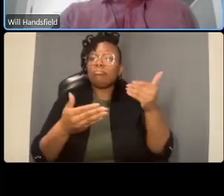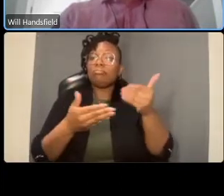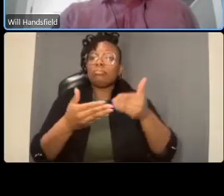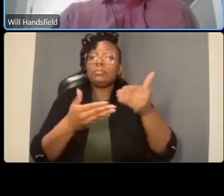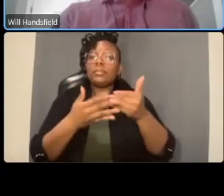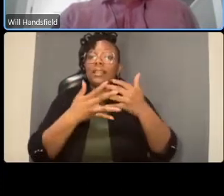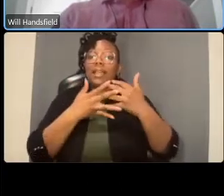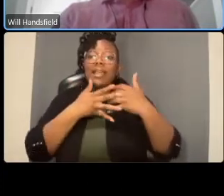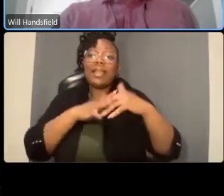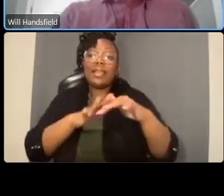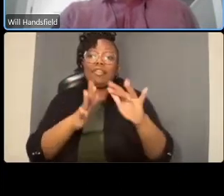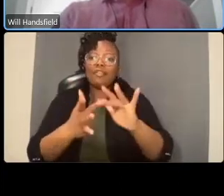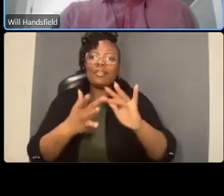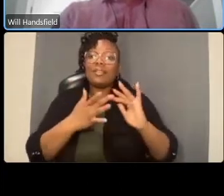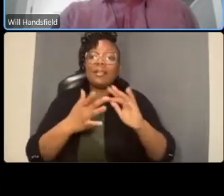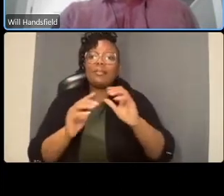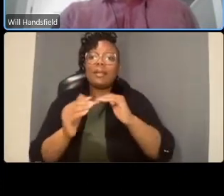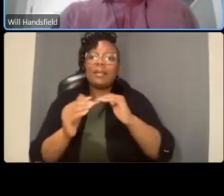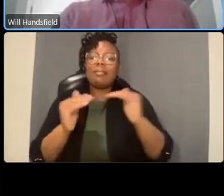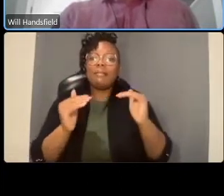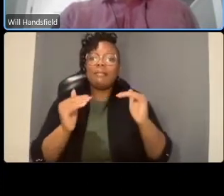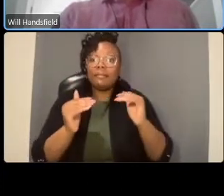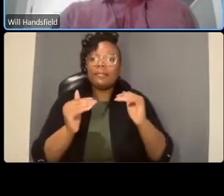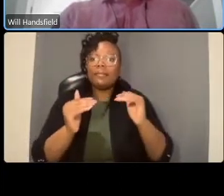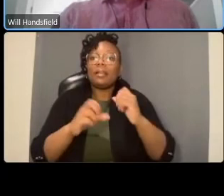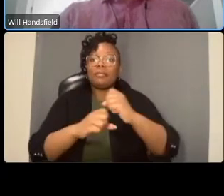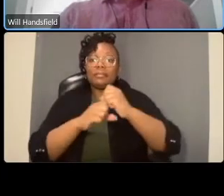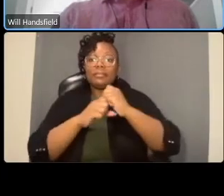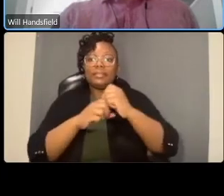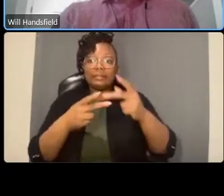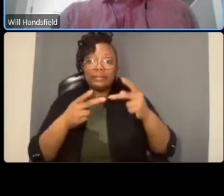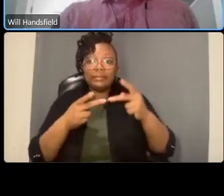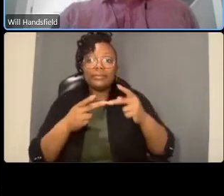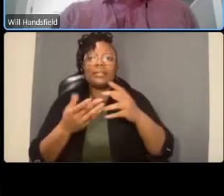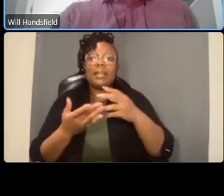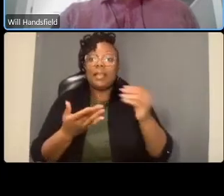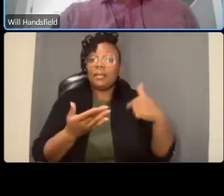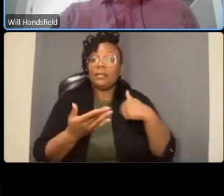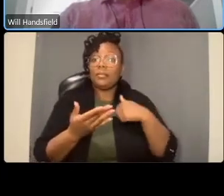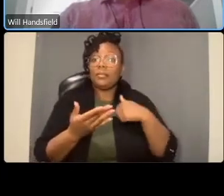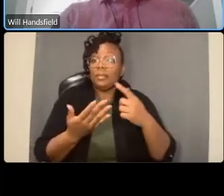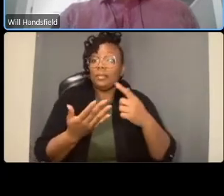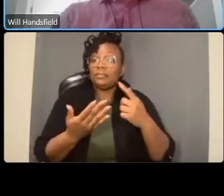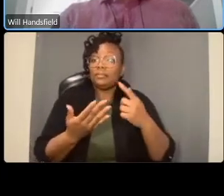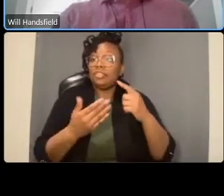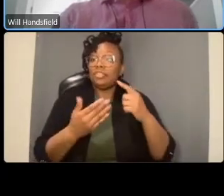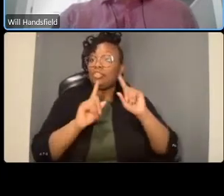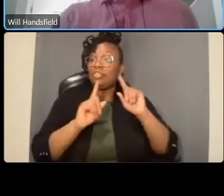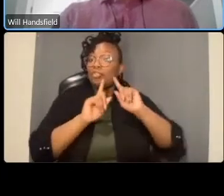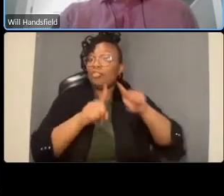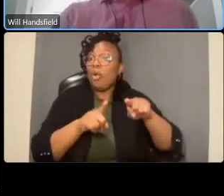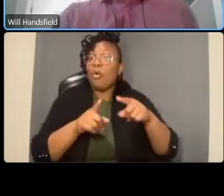go there and you see people of all walks of life riding for all types of trips and it really does